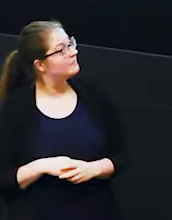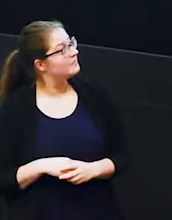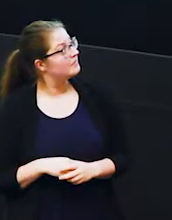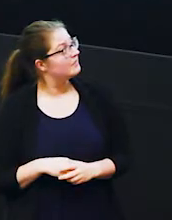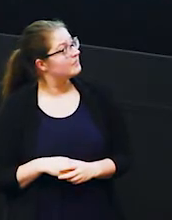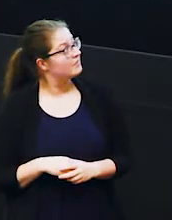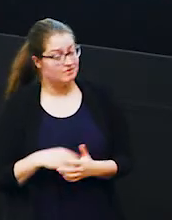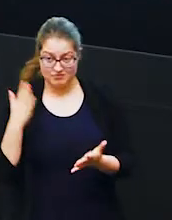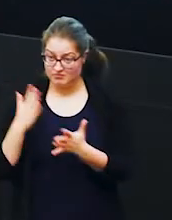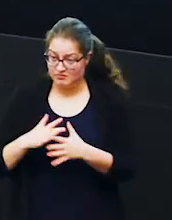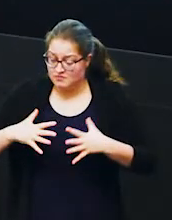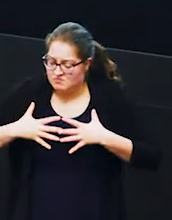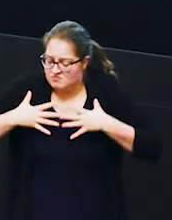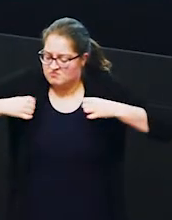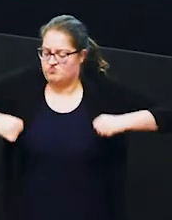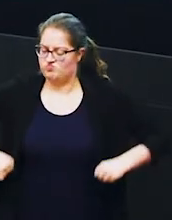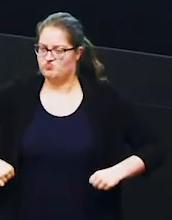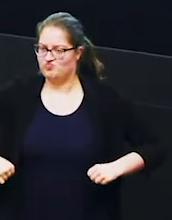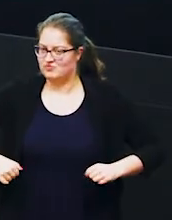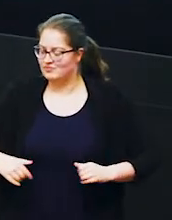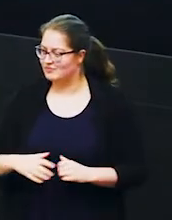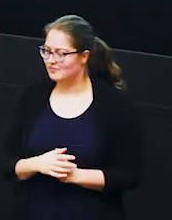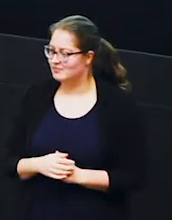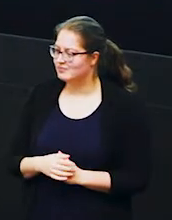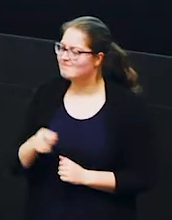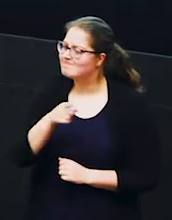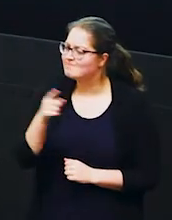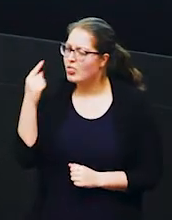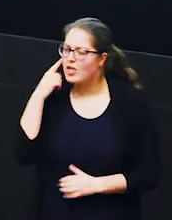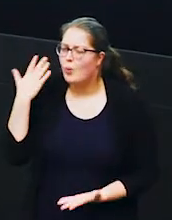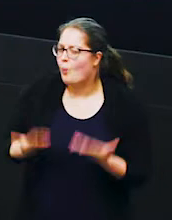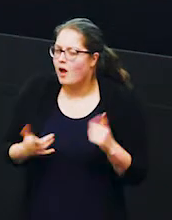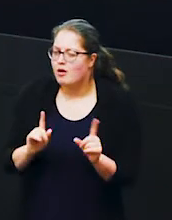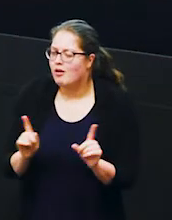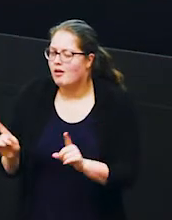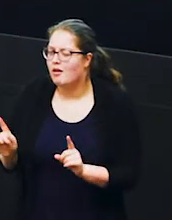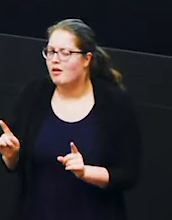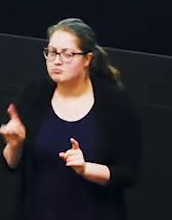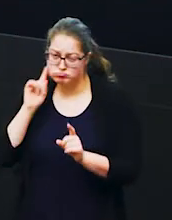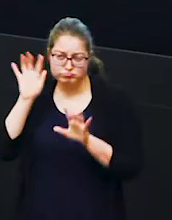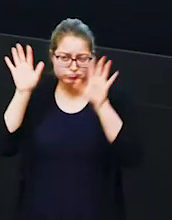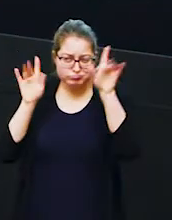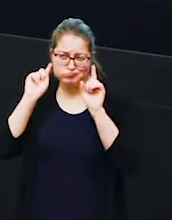for how big and garney is now now how much do you think he weighs does anybody know any ideas